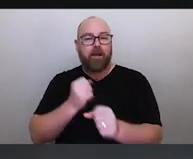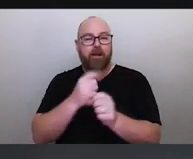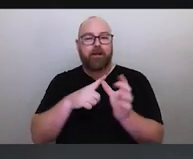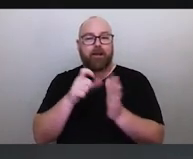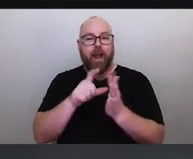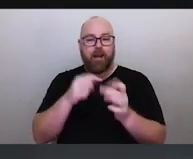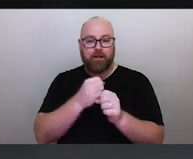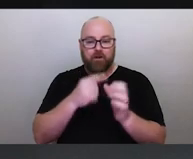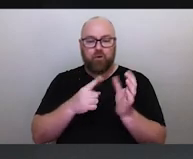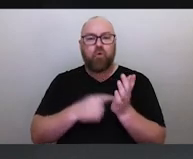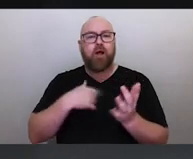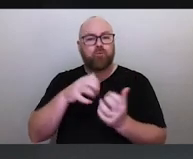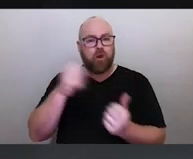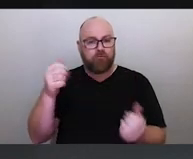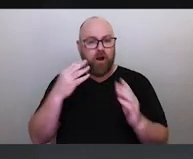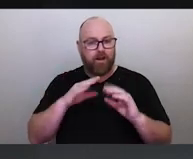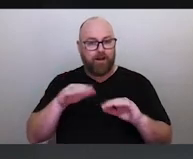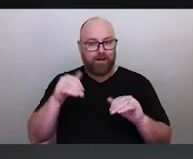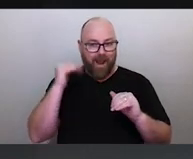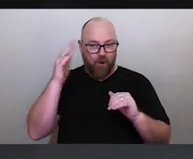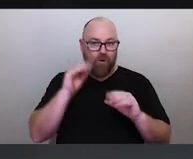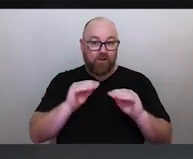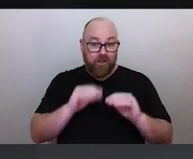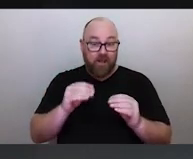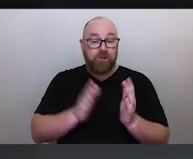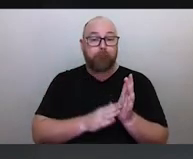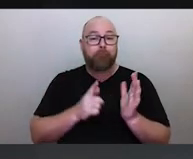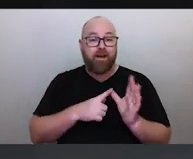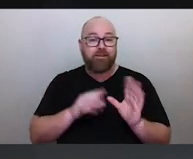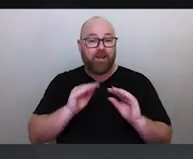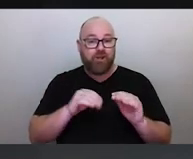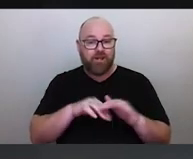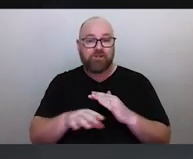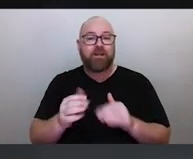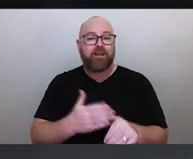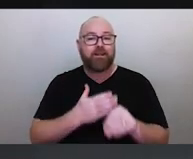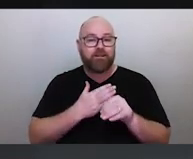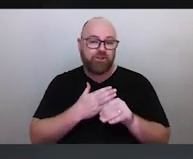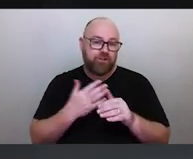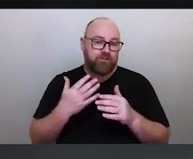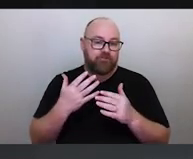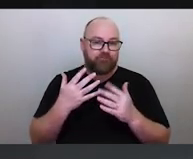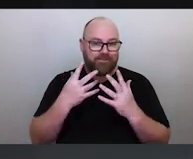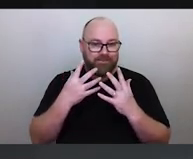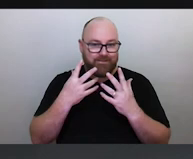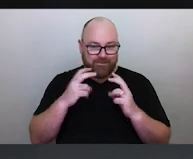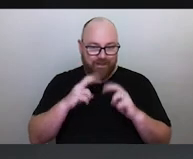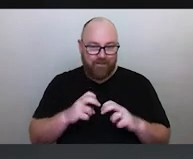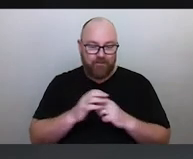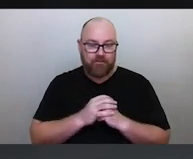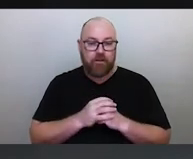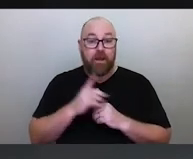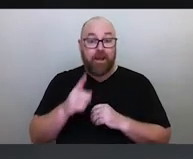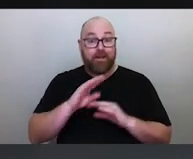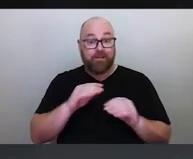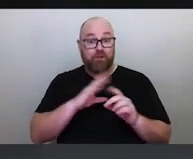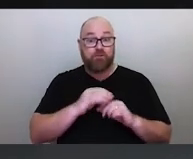Adult Education and a Master's in Education in Indigenous studies. Uncle Jimmy teaches all the way from early childhood